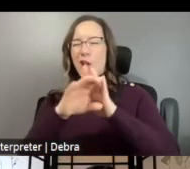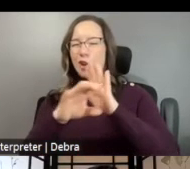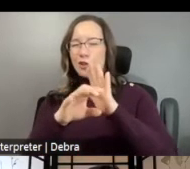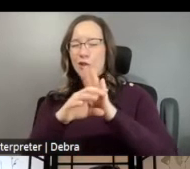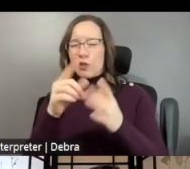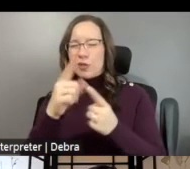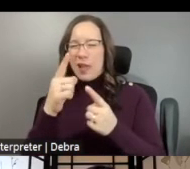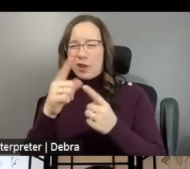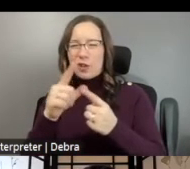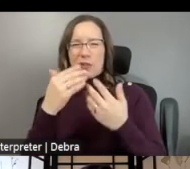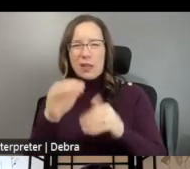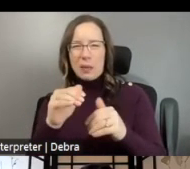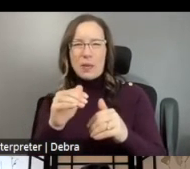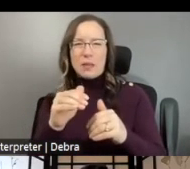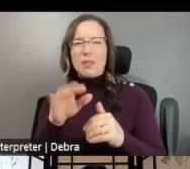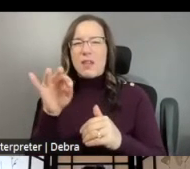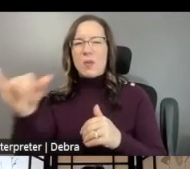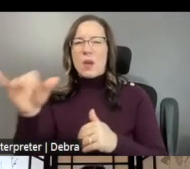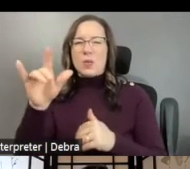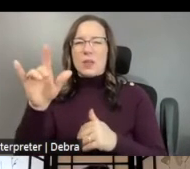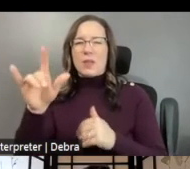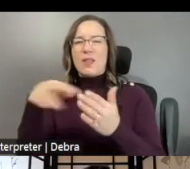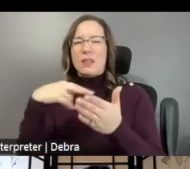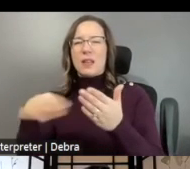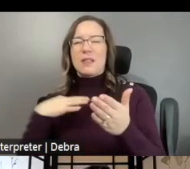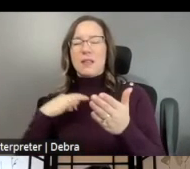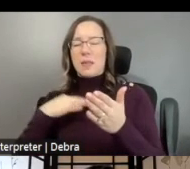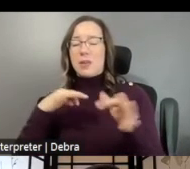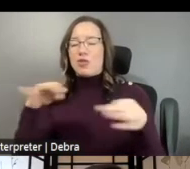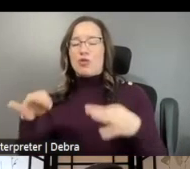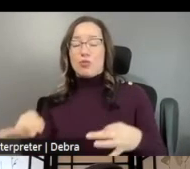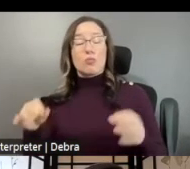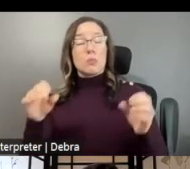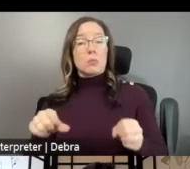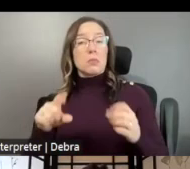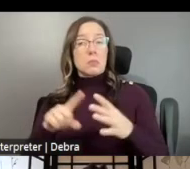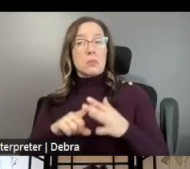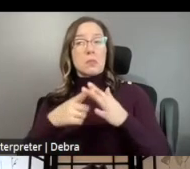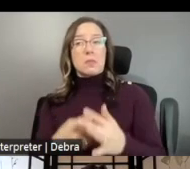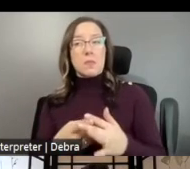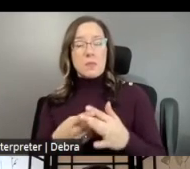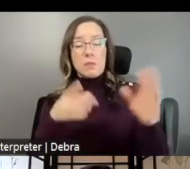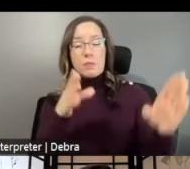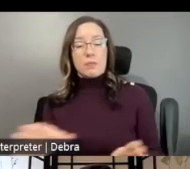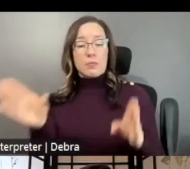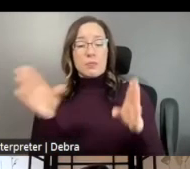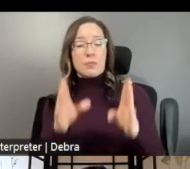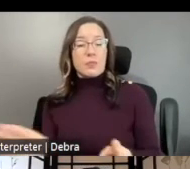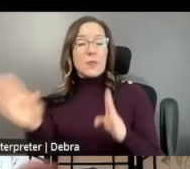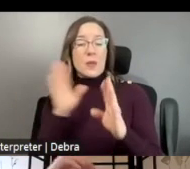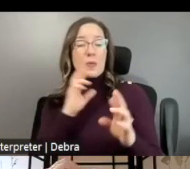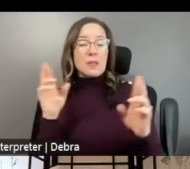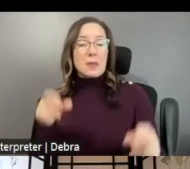DANCE APPLICATION INSTRUCTIONS SO YOU CAN START REP, EXCUSE ME, PREPARING YOUR RESPONSES NOW.